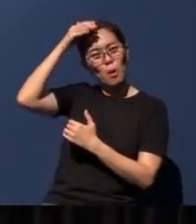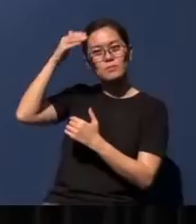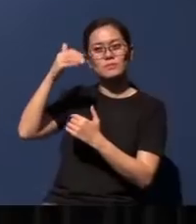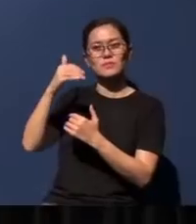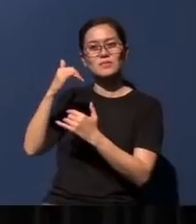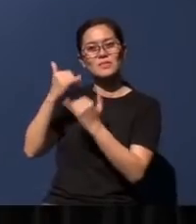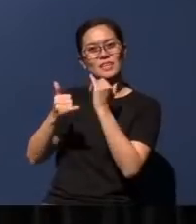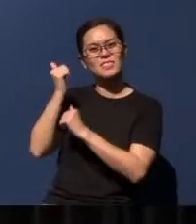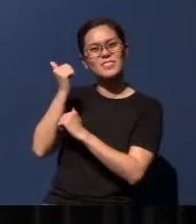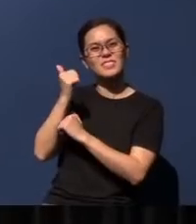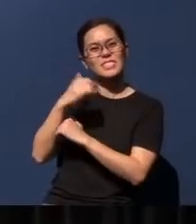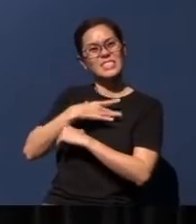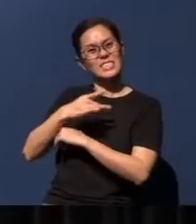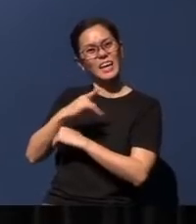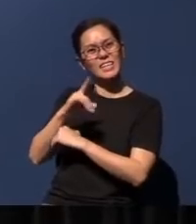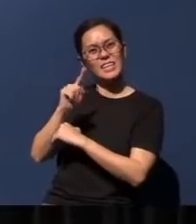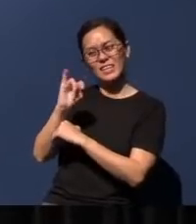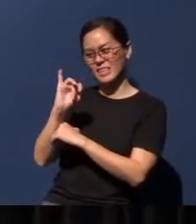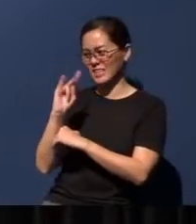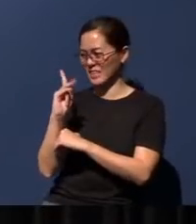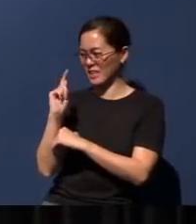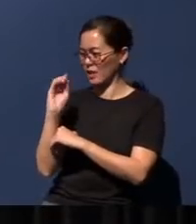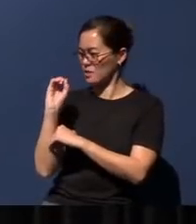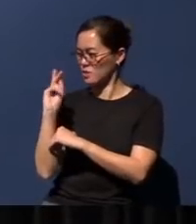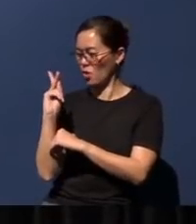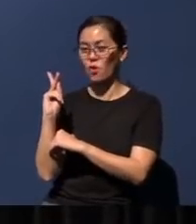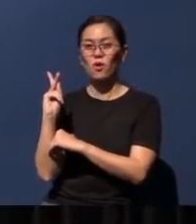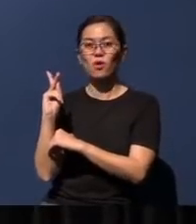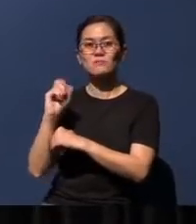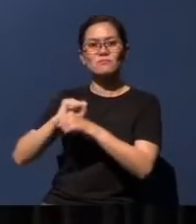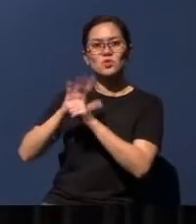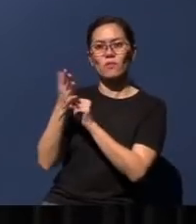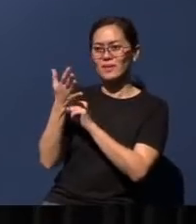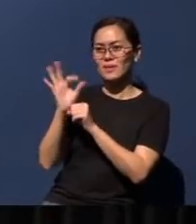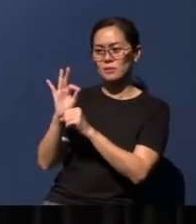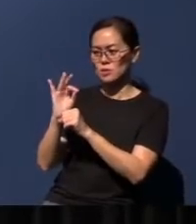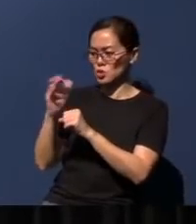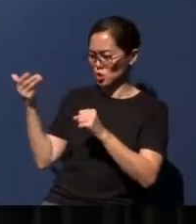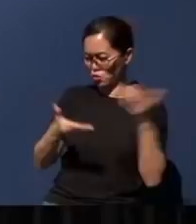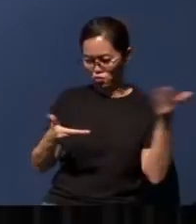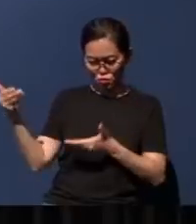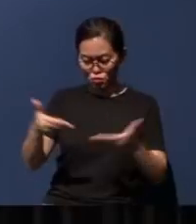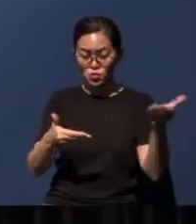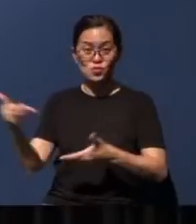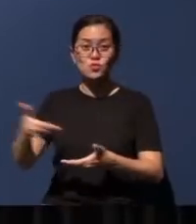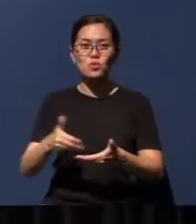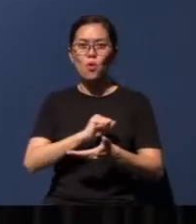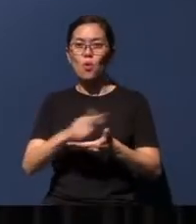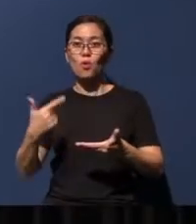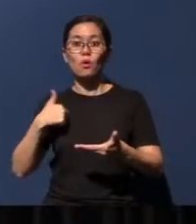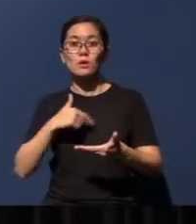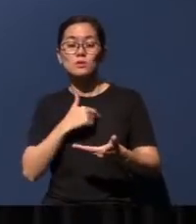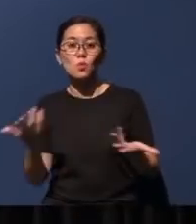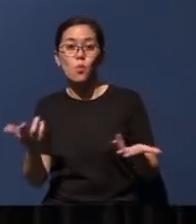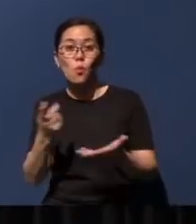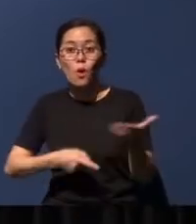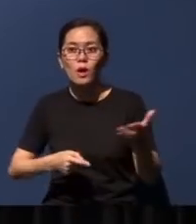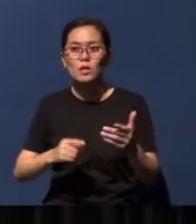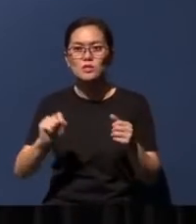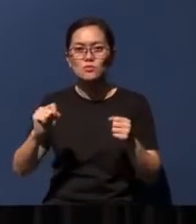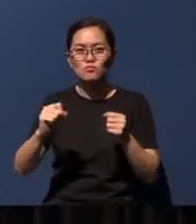TikTok. You know, COVID-19 introduced all of us to Zoom - you know, I don't think anyone here would